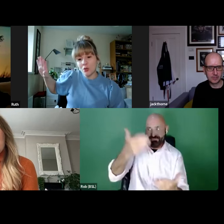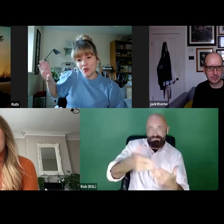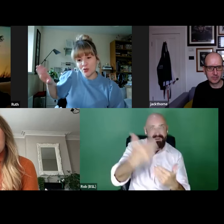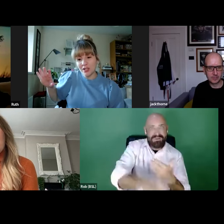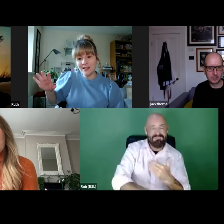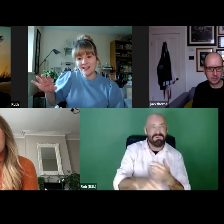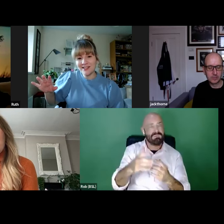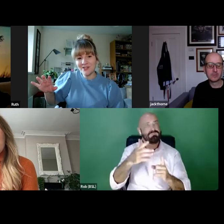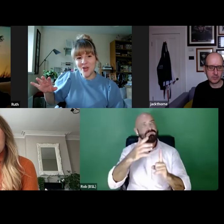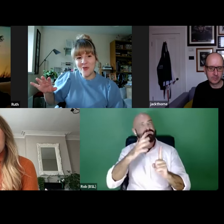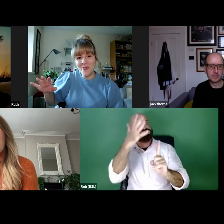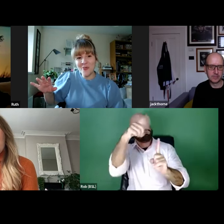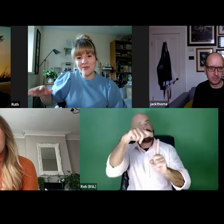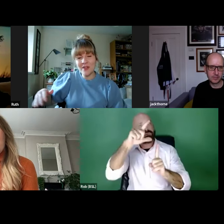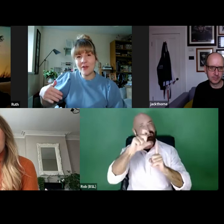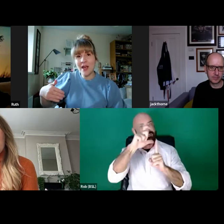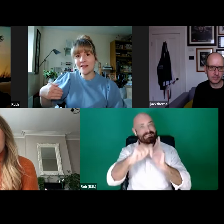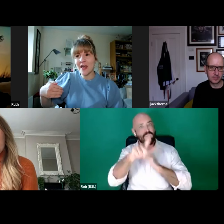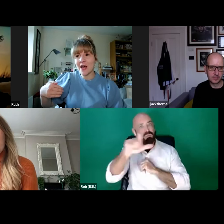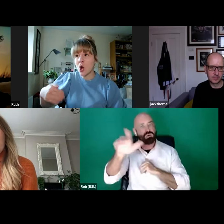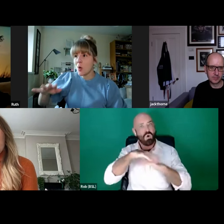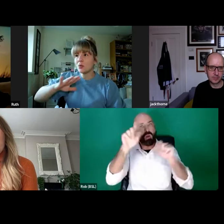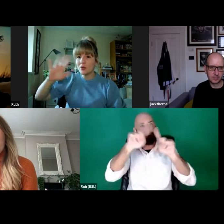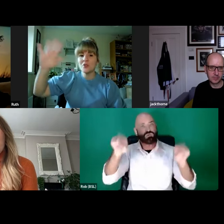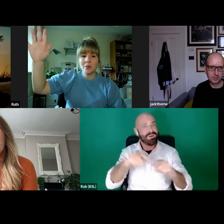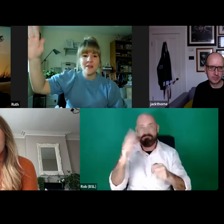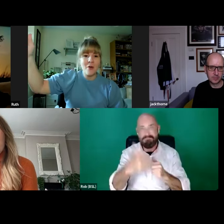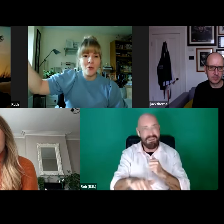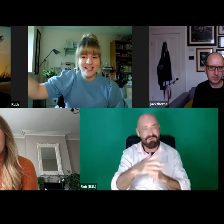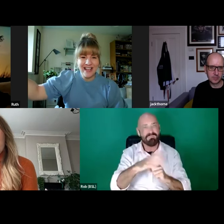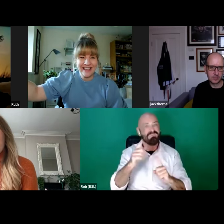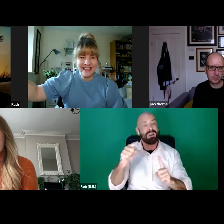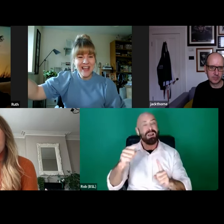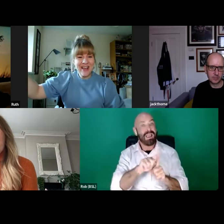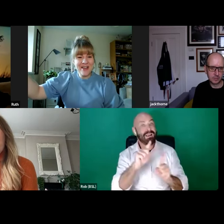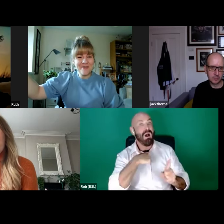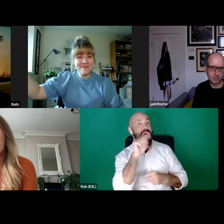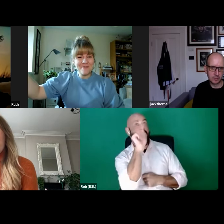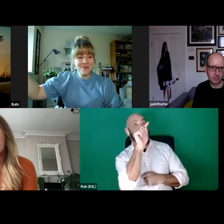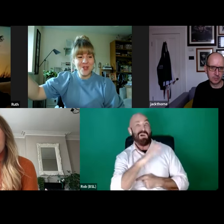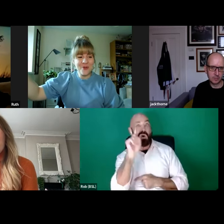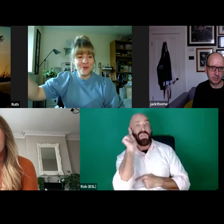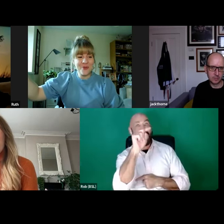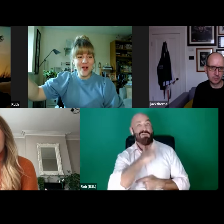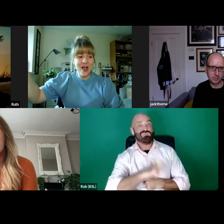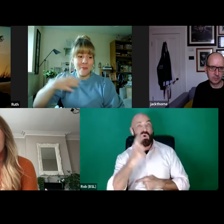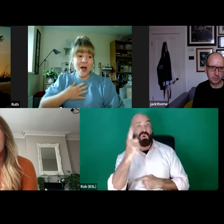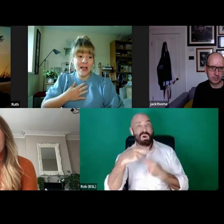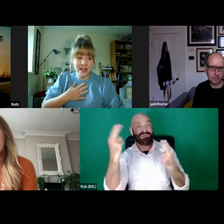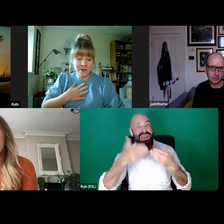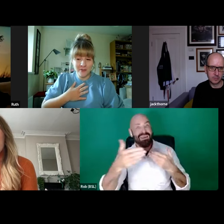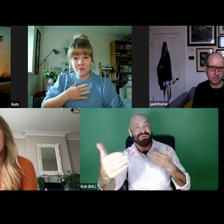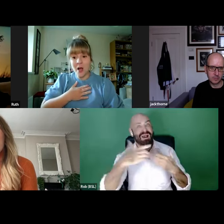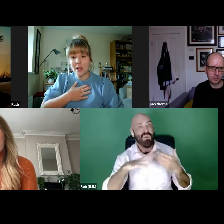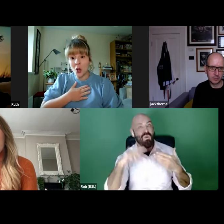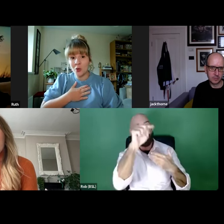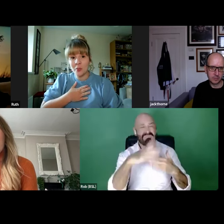on screen. So we've never had that, "oh I would love to play that one day." So my hope